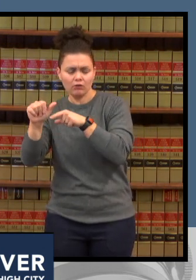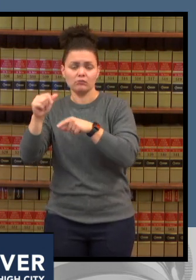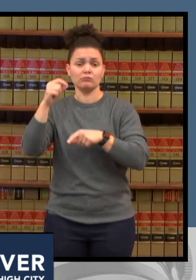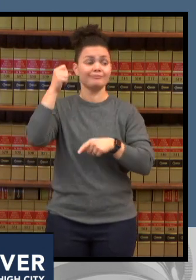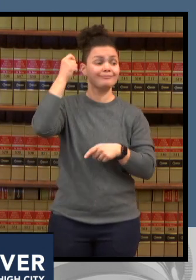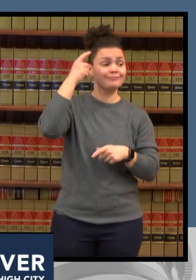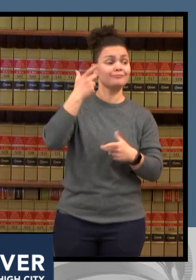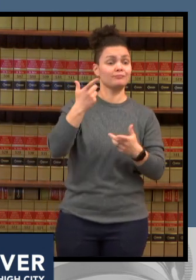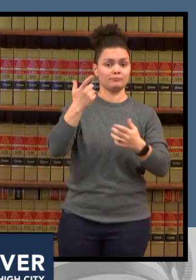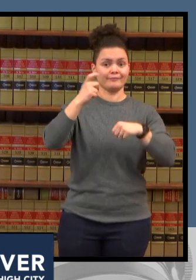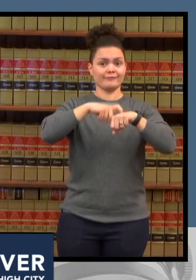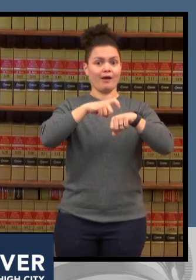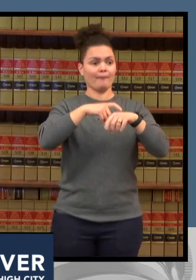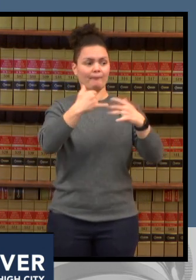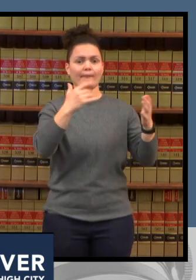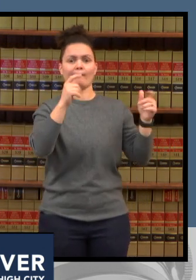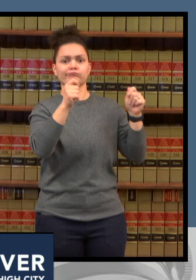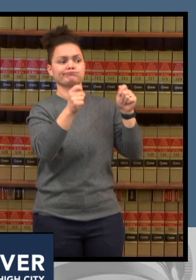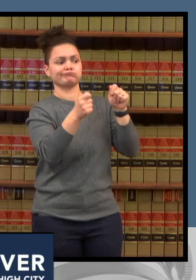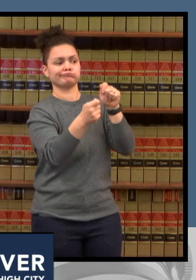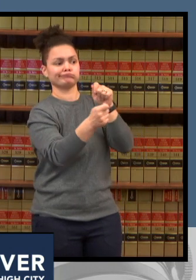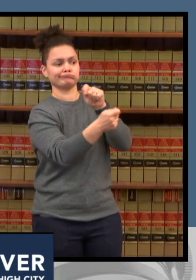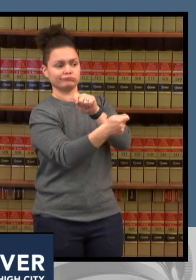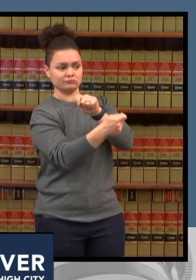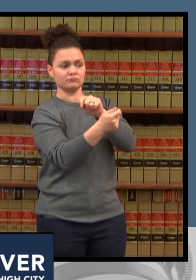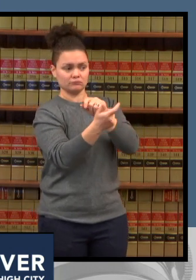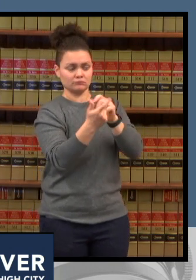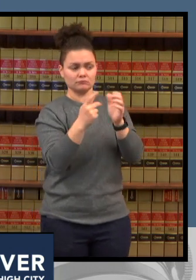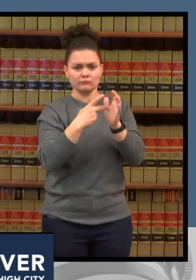and the more we learn the more we need to adjust and do the right thing here